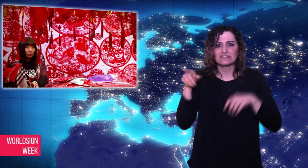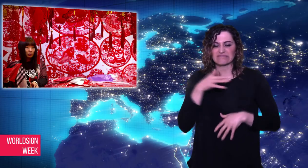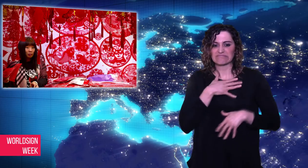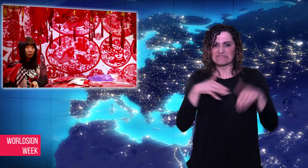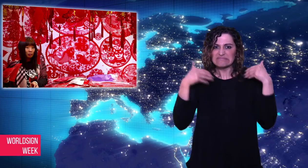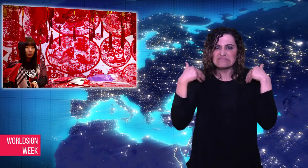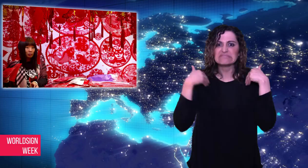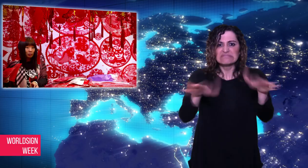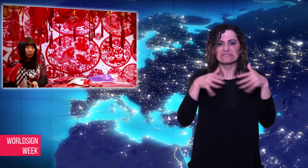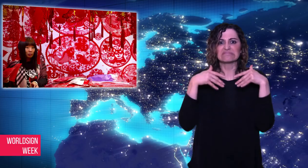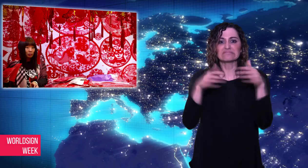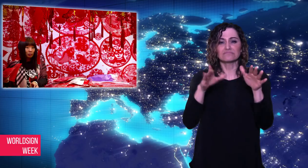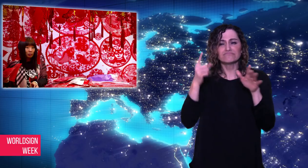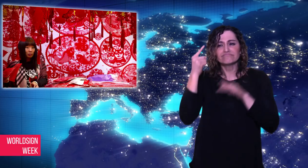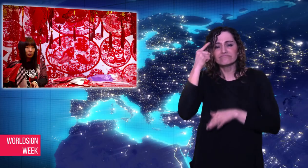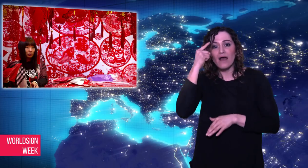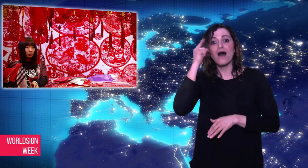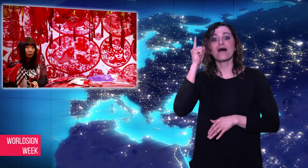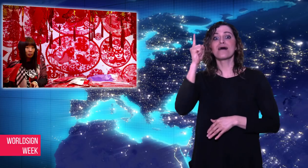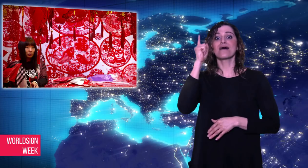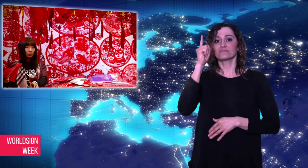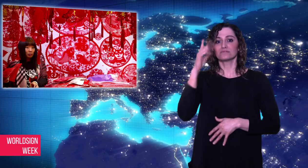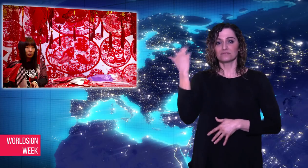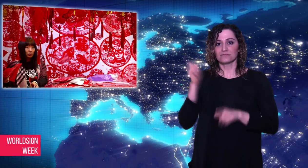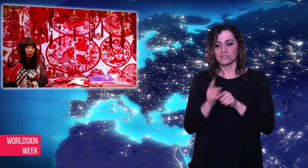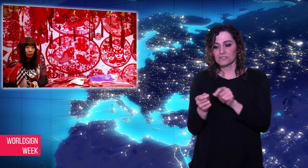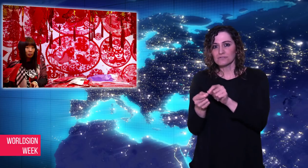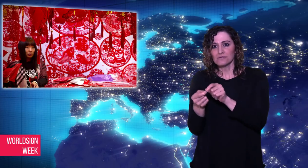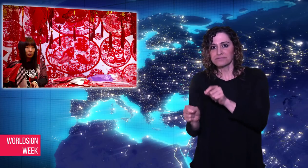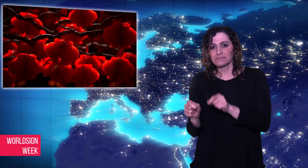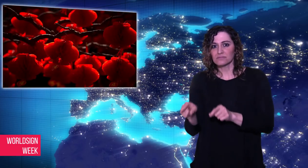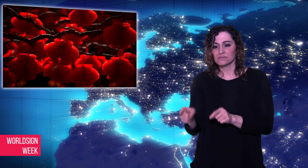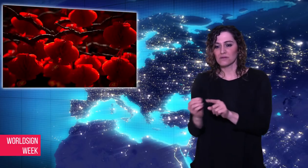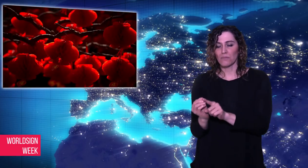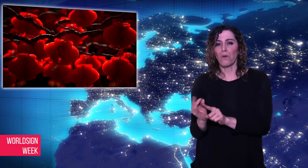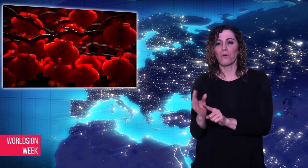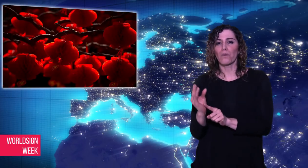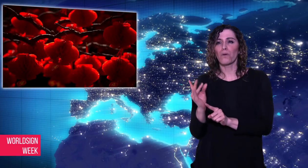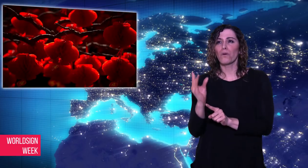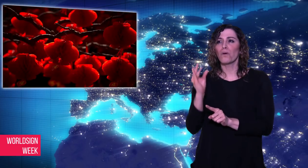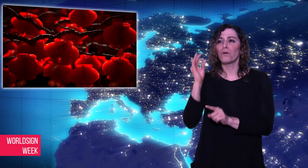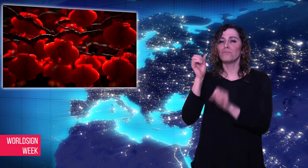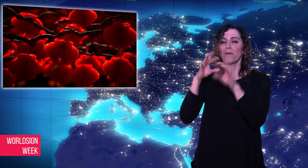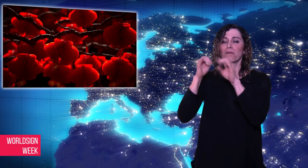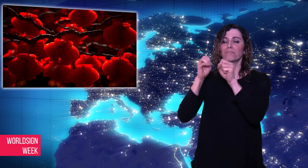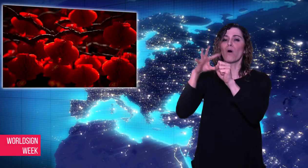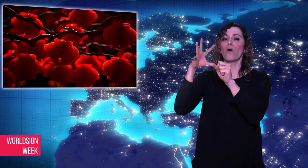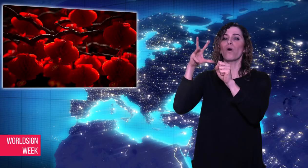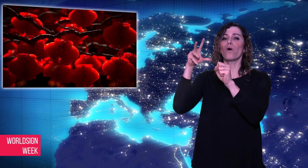scare off the beast by setting off